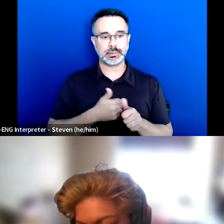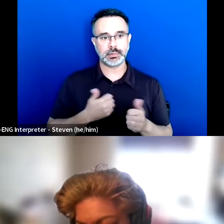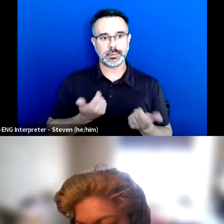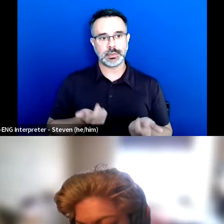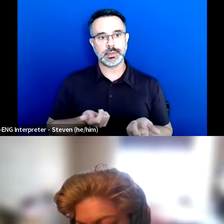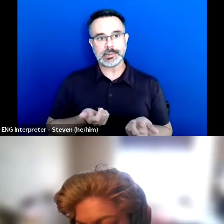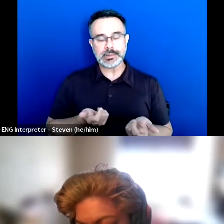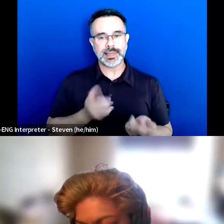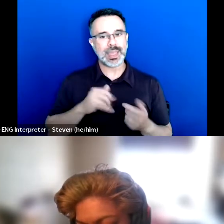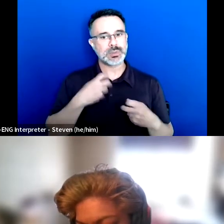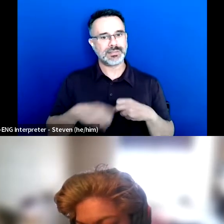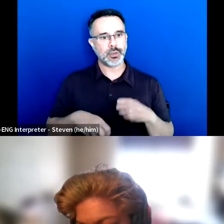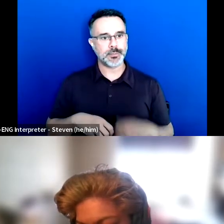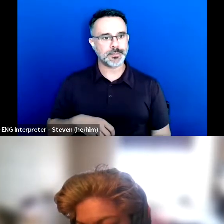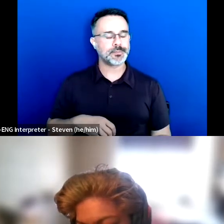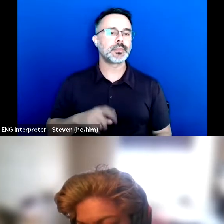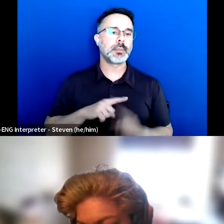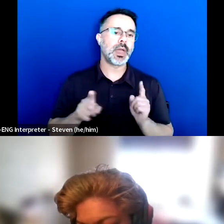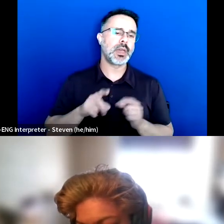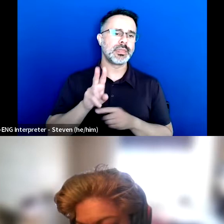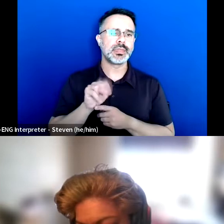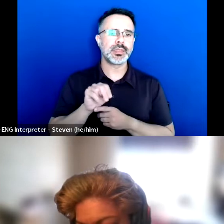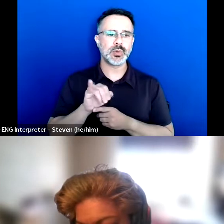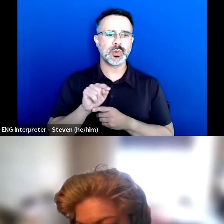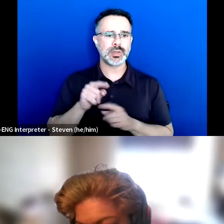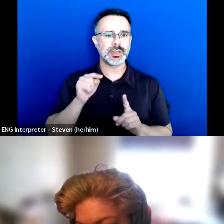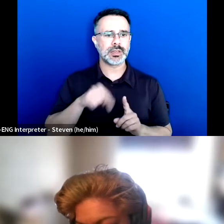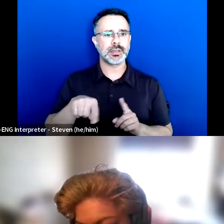But I guess at Uni was less like obvious ableism.